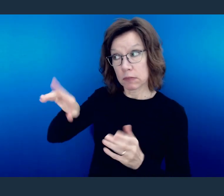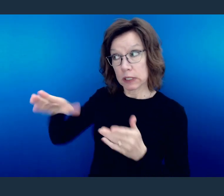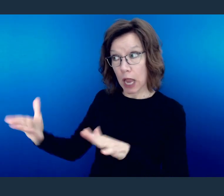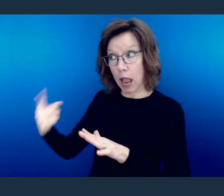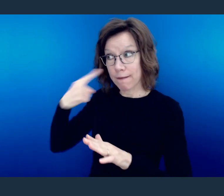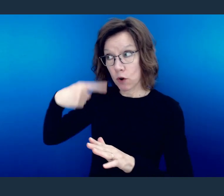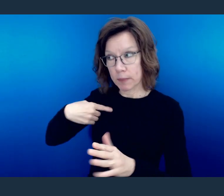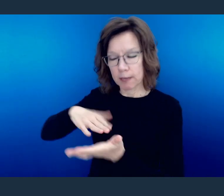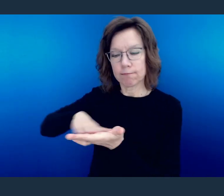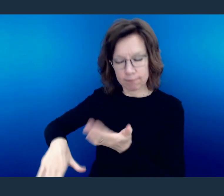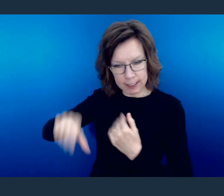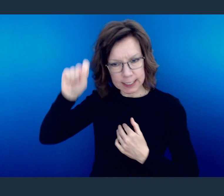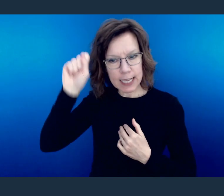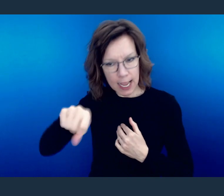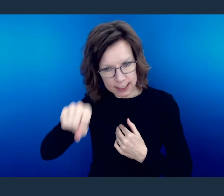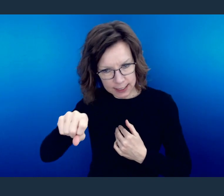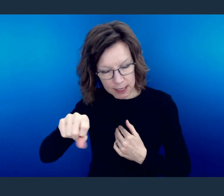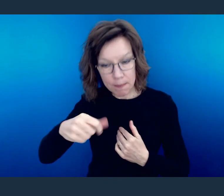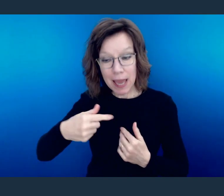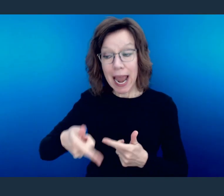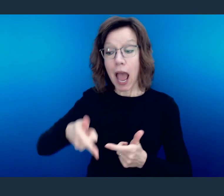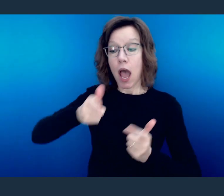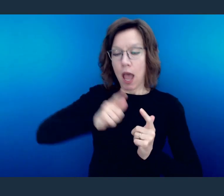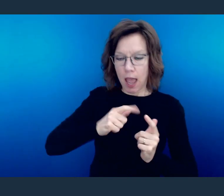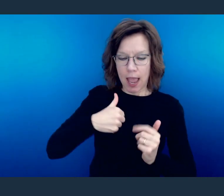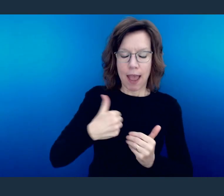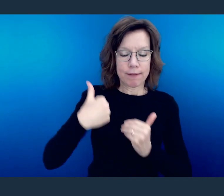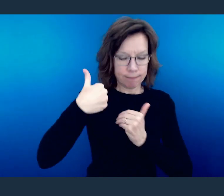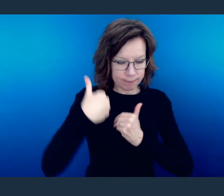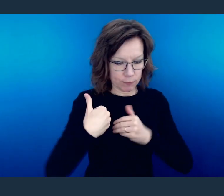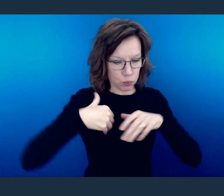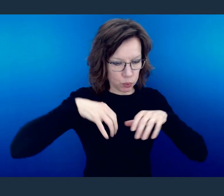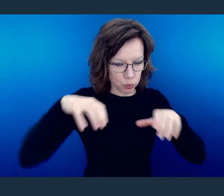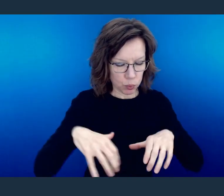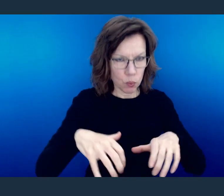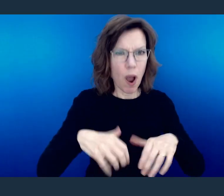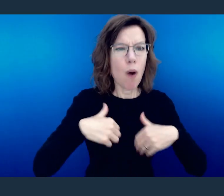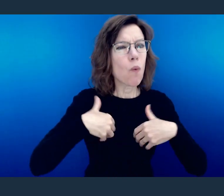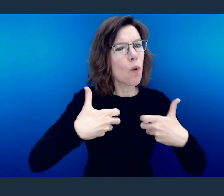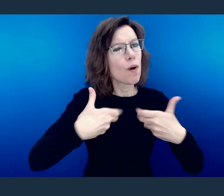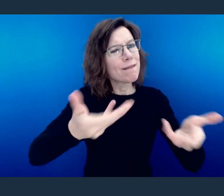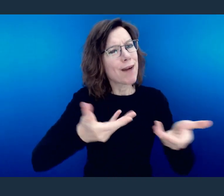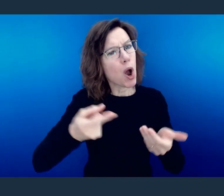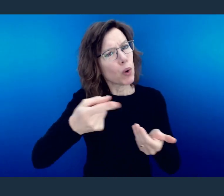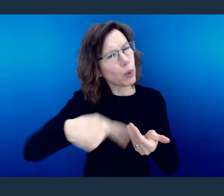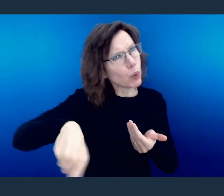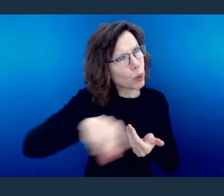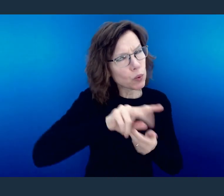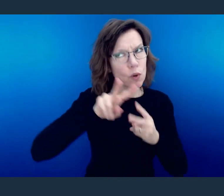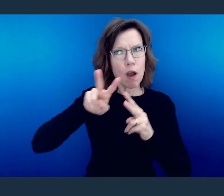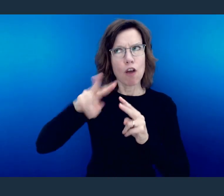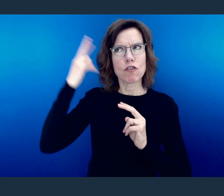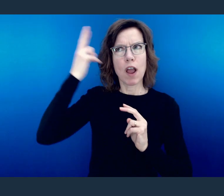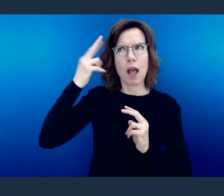tied for us, there is a part of the process that we are involved in and I call us and invite us all into that process.